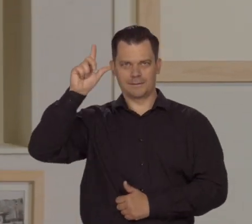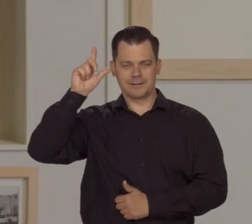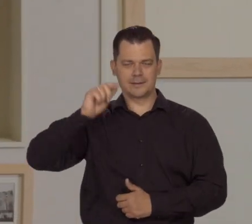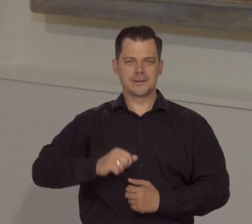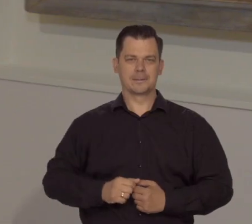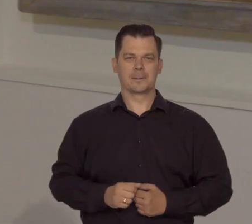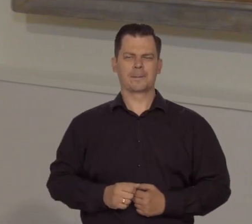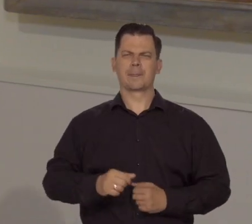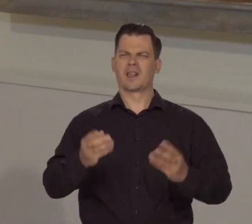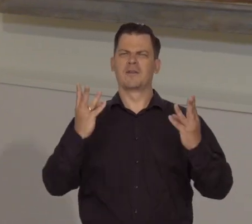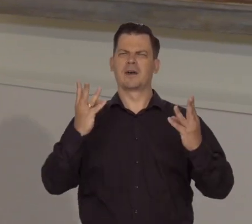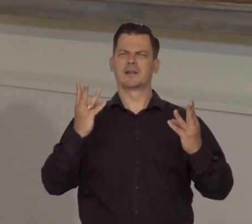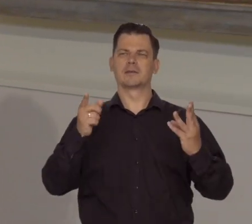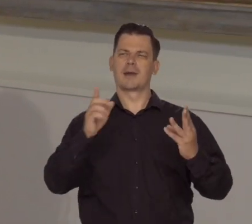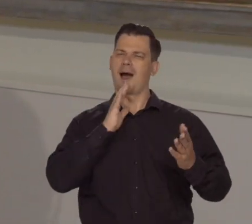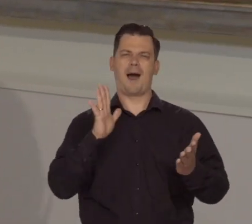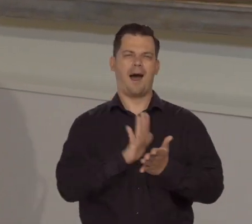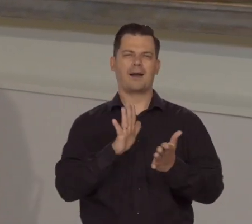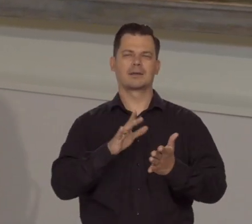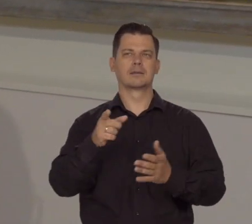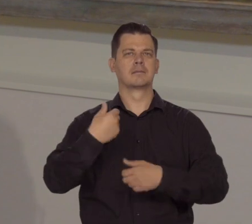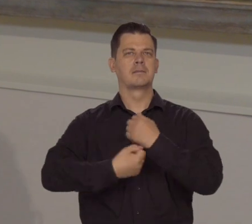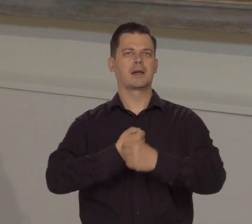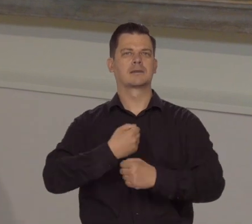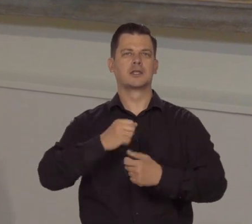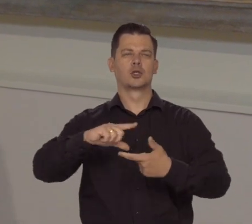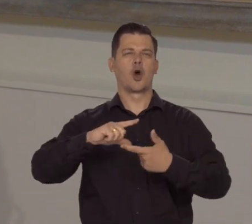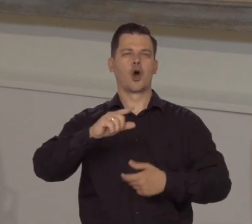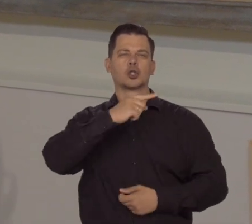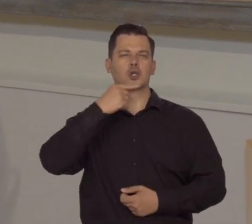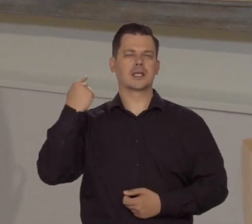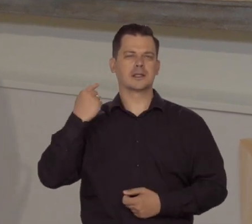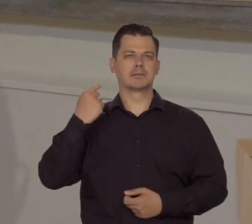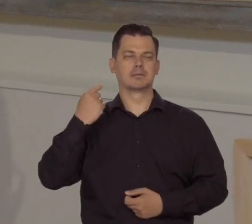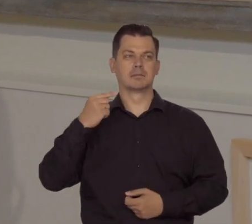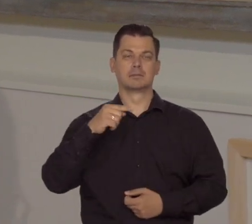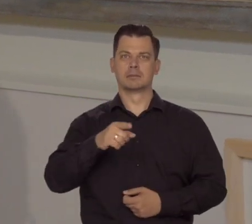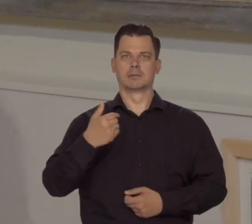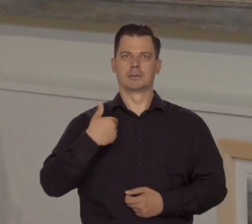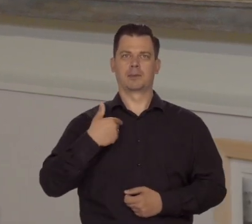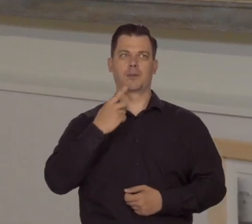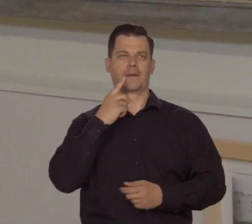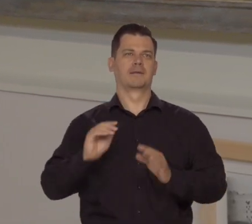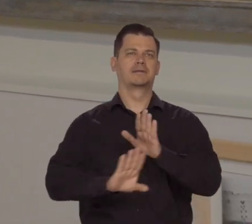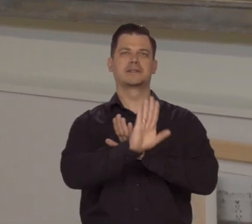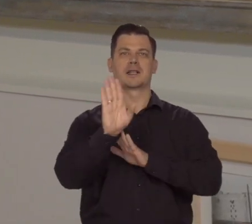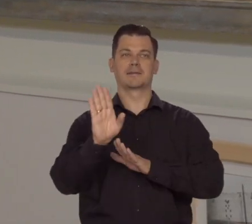An important characteristic of socialist works created for this exhibition was the fact